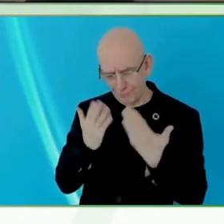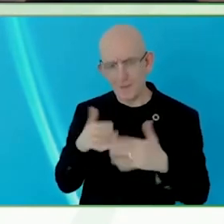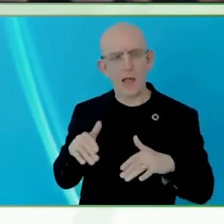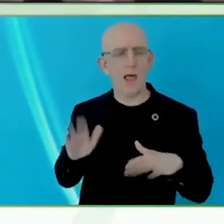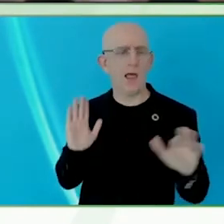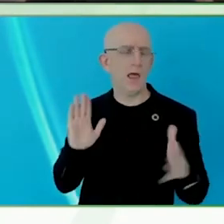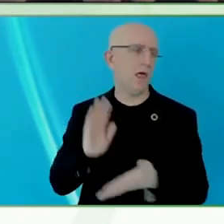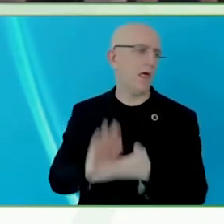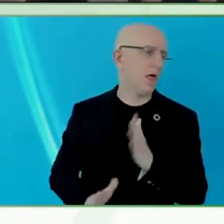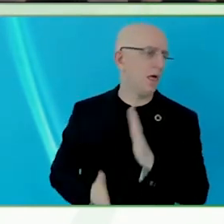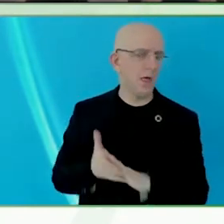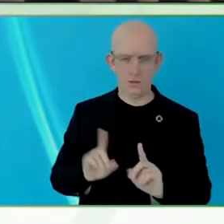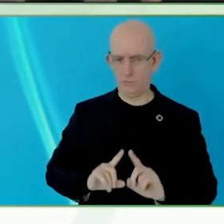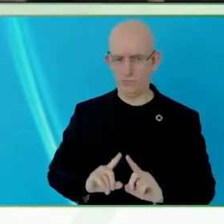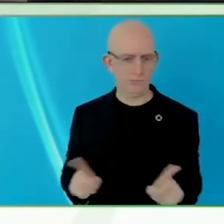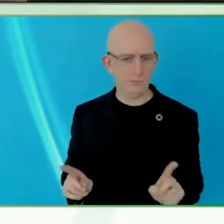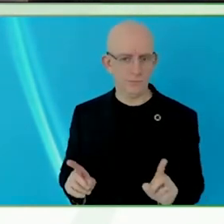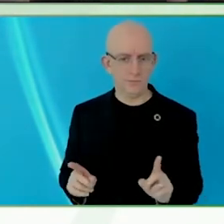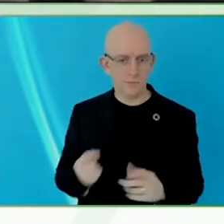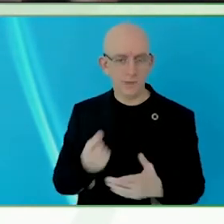just do not stop studying.